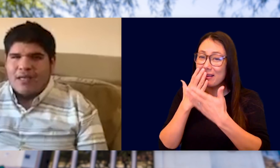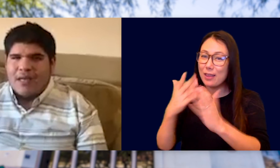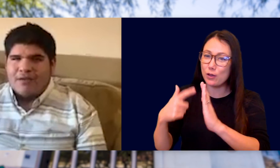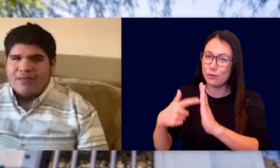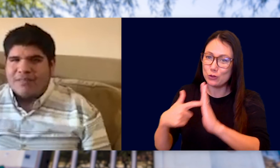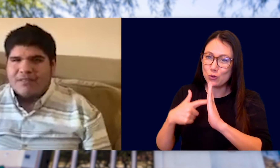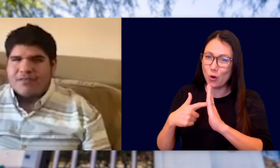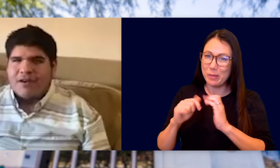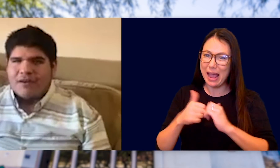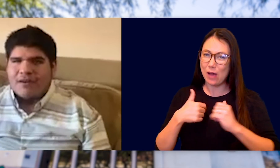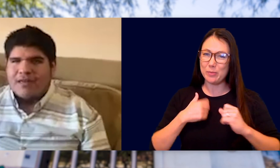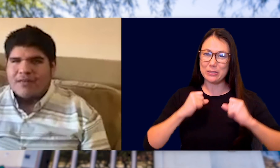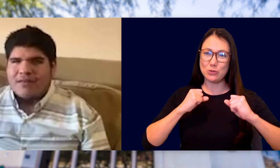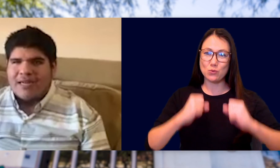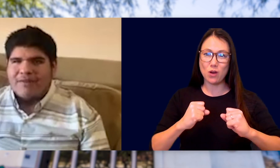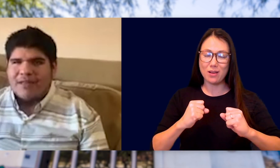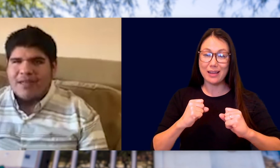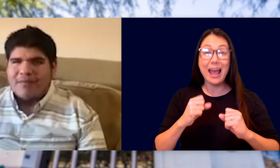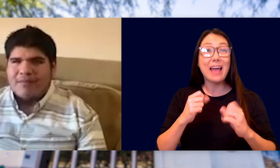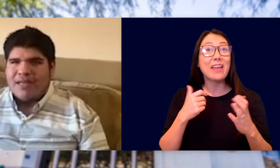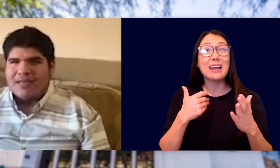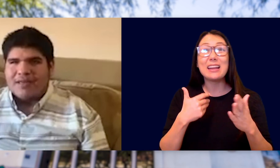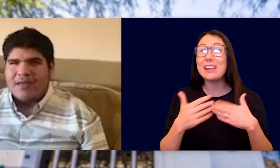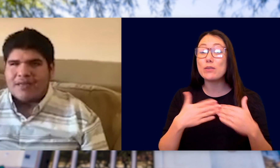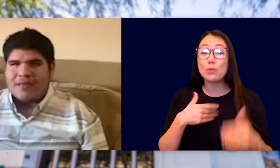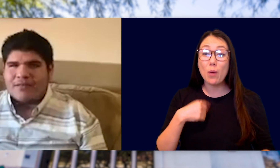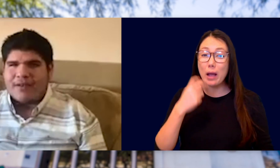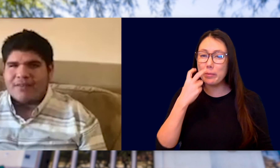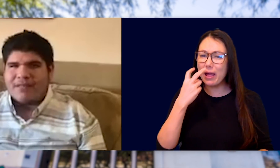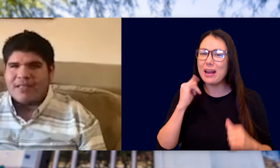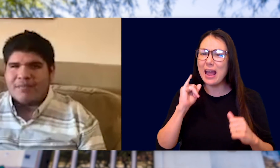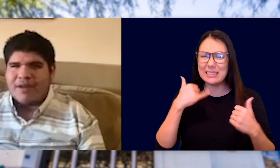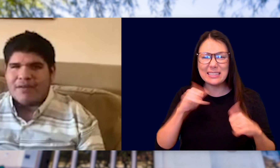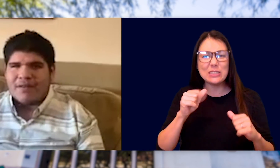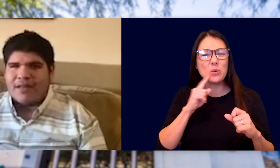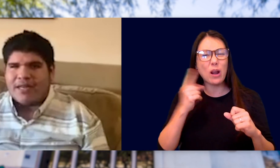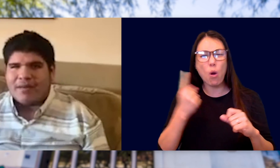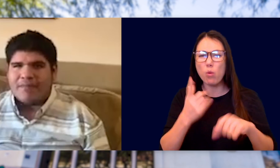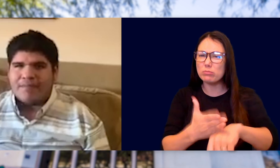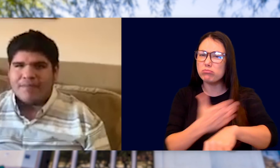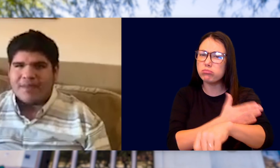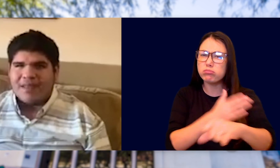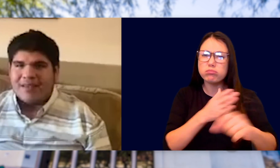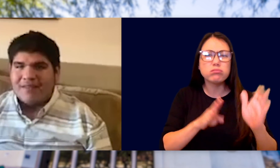HOW TO BE STRONG AND THAT EVEN THOUGH I AM BLIND, I CAN STRIVE TO BECOME BETTER THAN I AM.